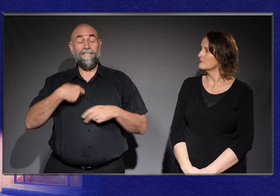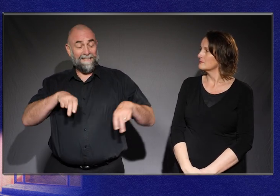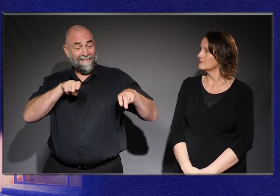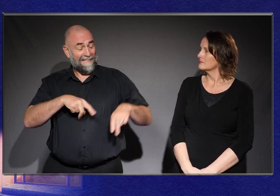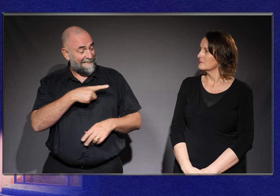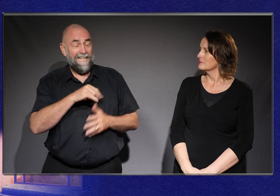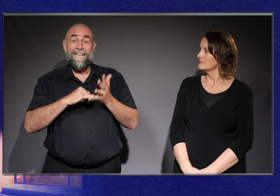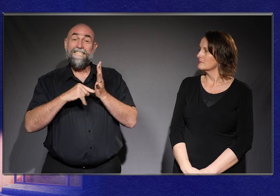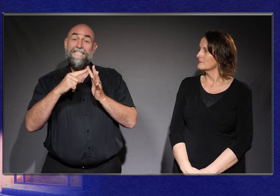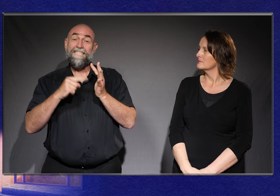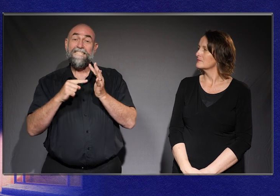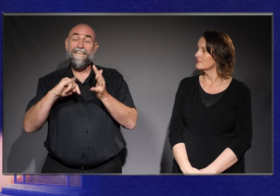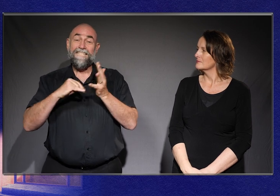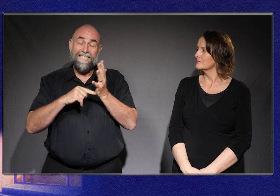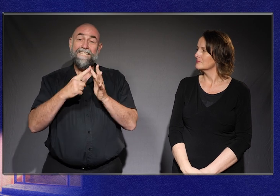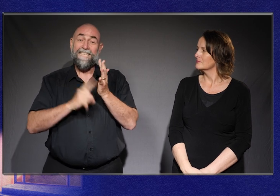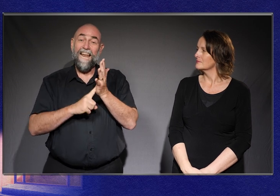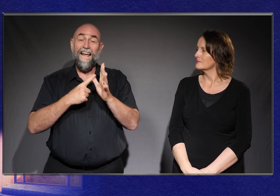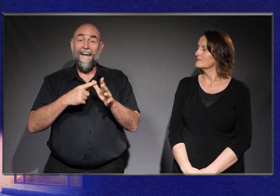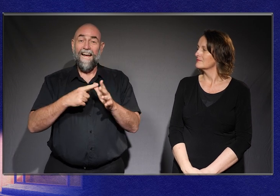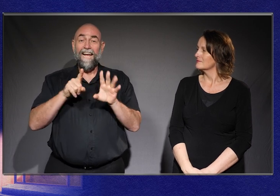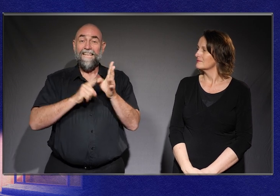and she introduced me to the social model of disability.